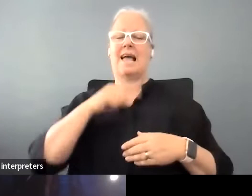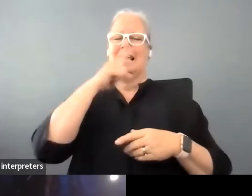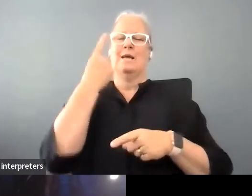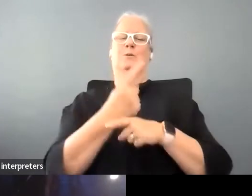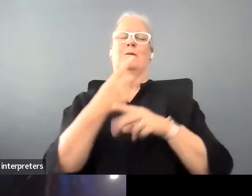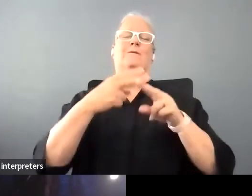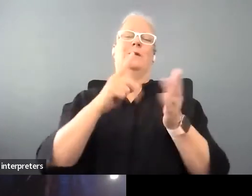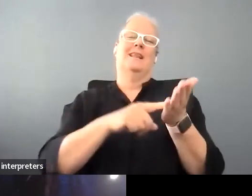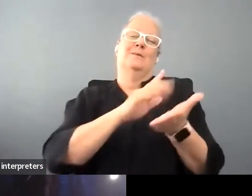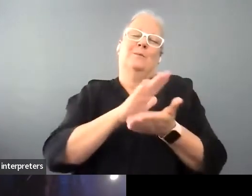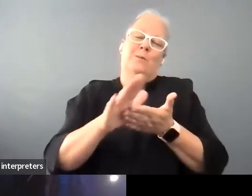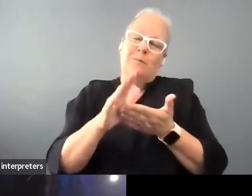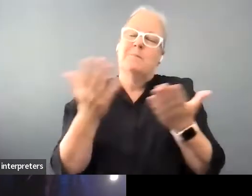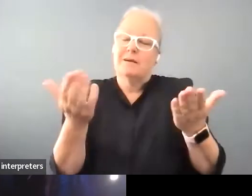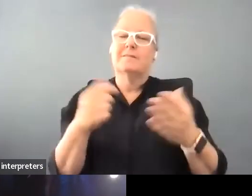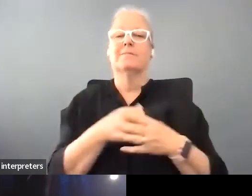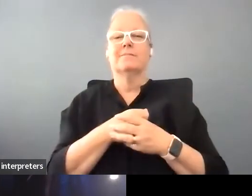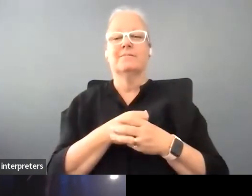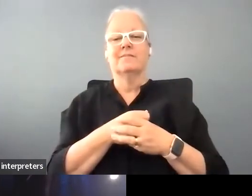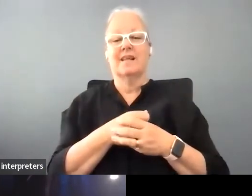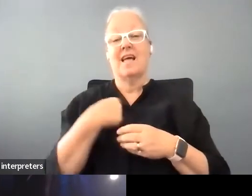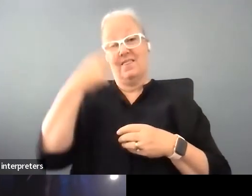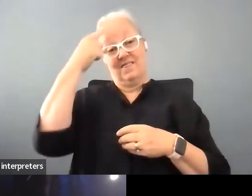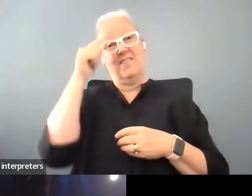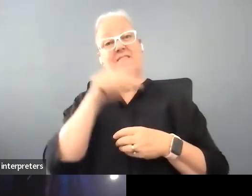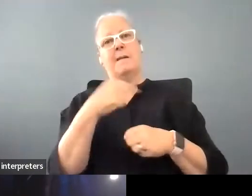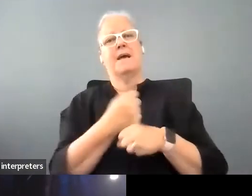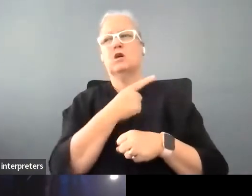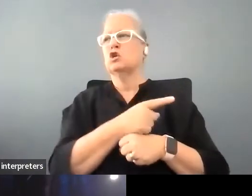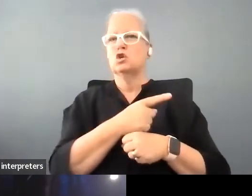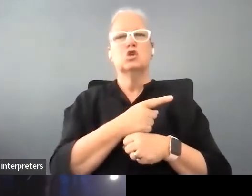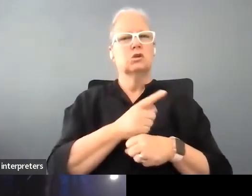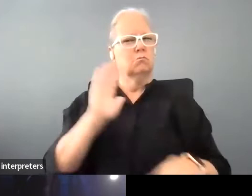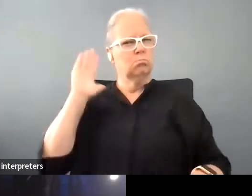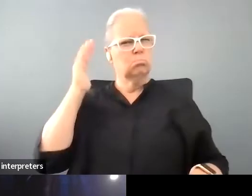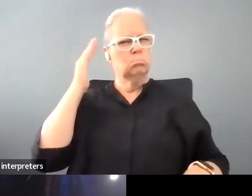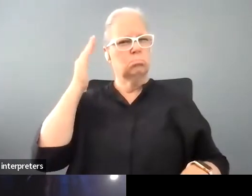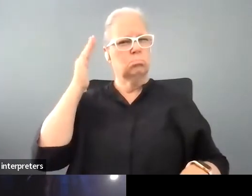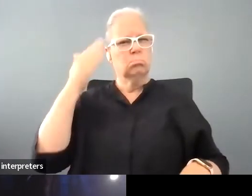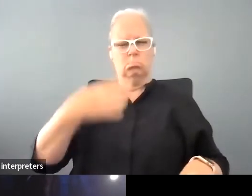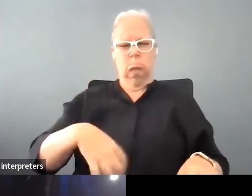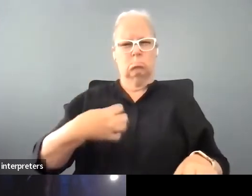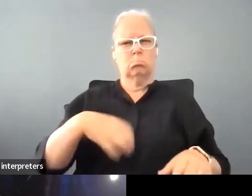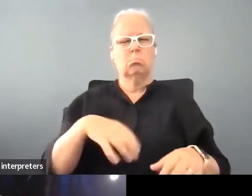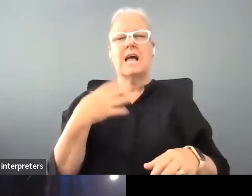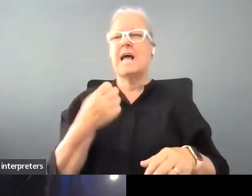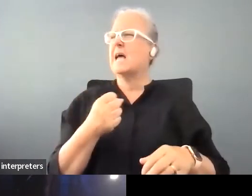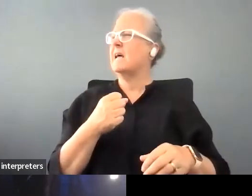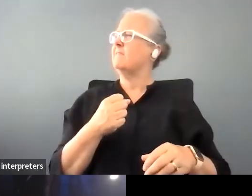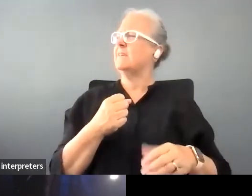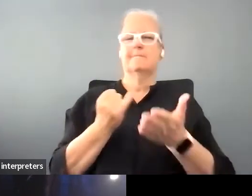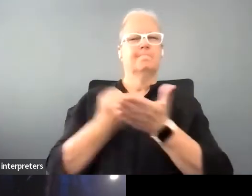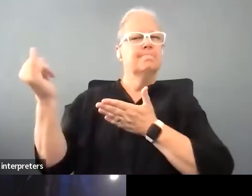I think that it fueled some you know, huge sort of resentment or learning towards wanting to change